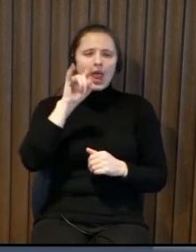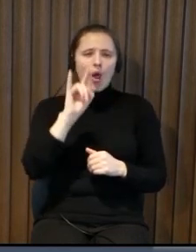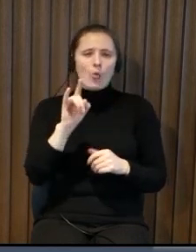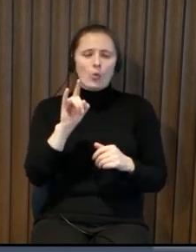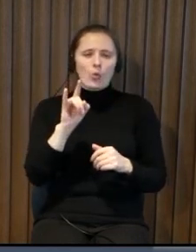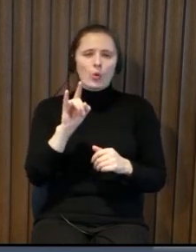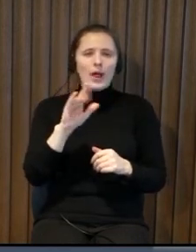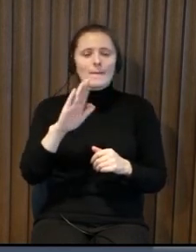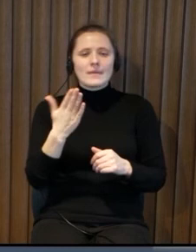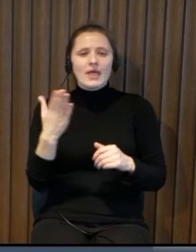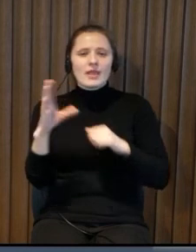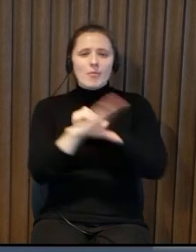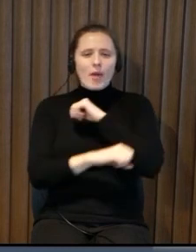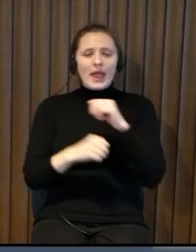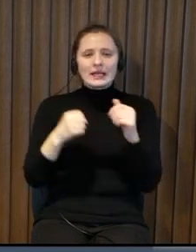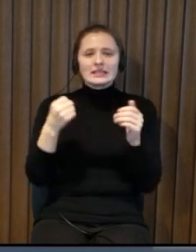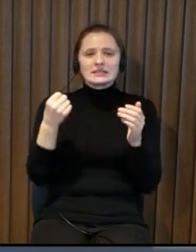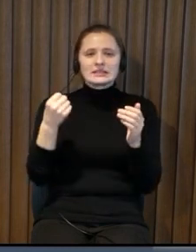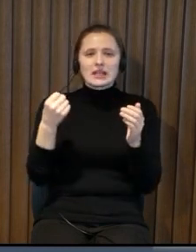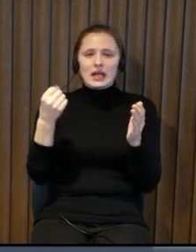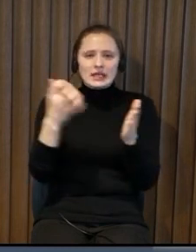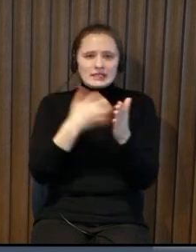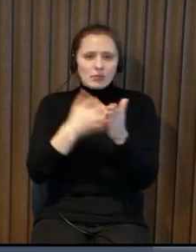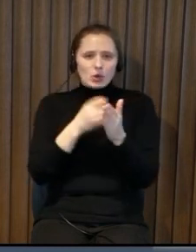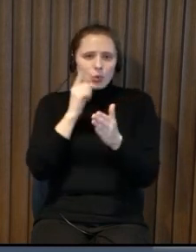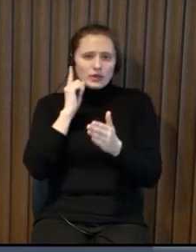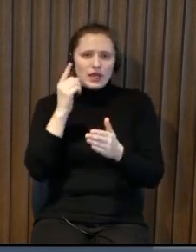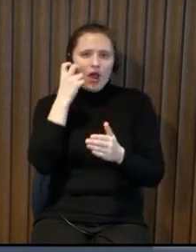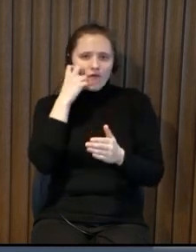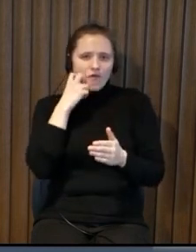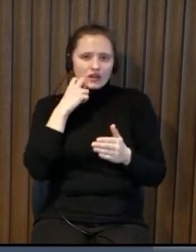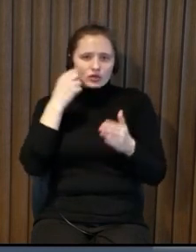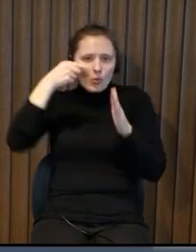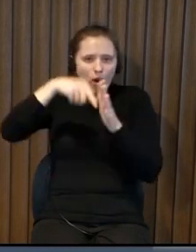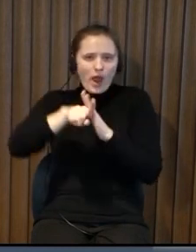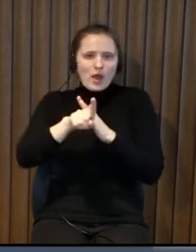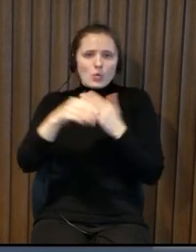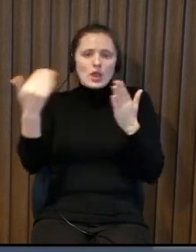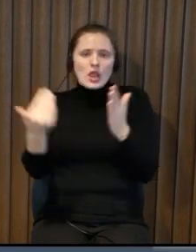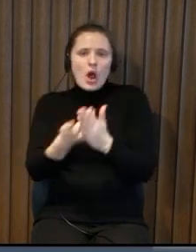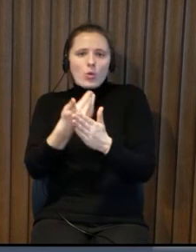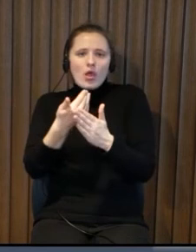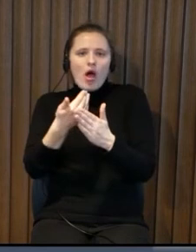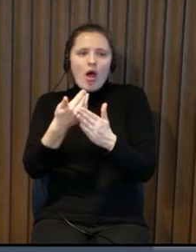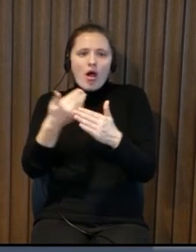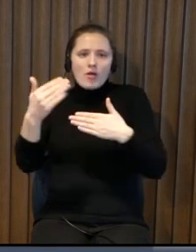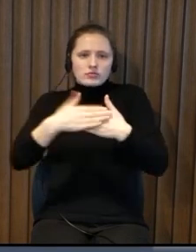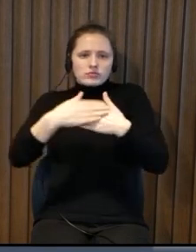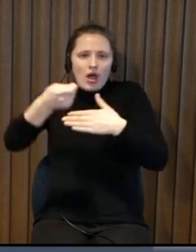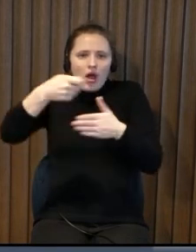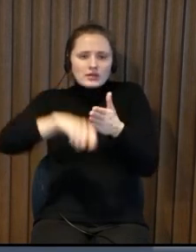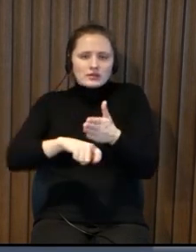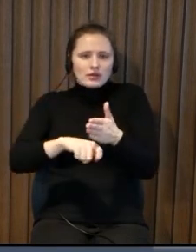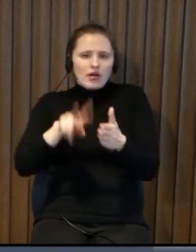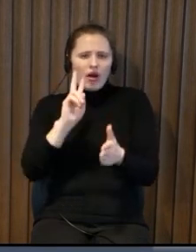riga technical university scientific building but the new entrance actually is not used